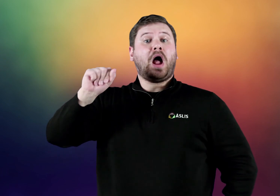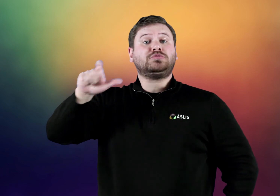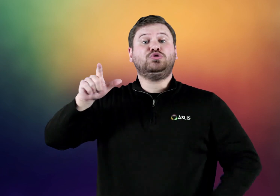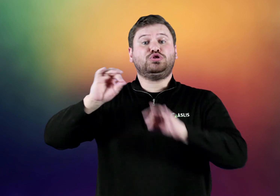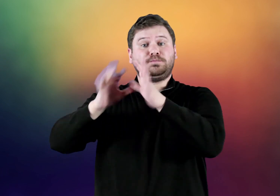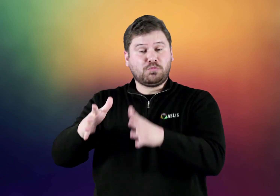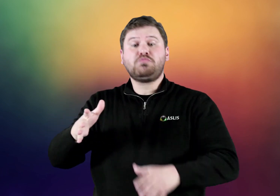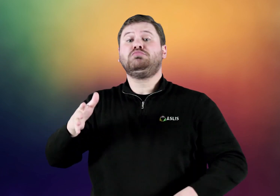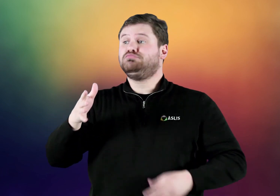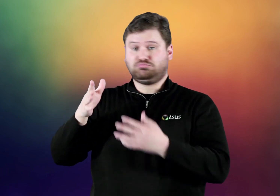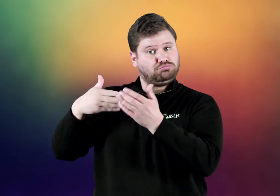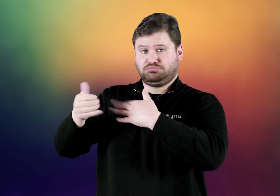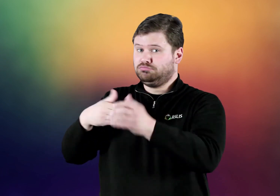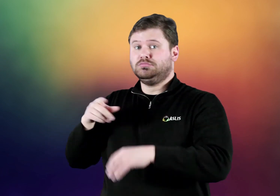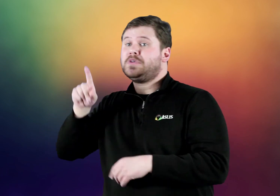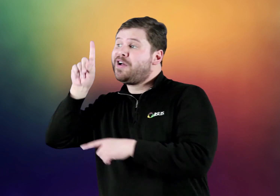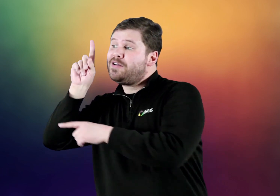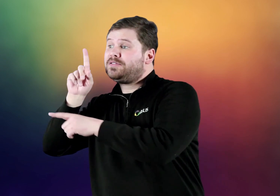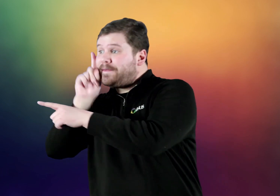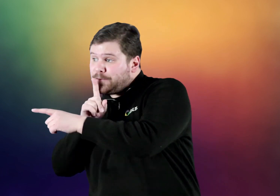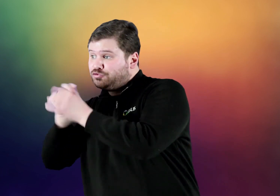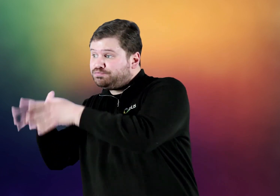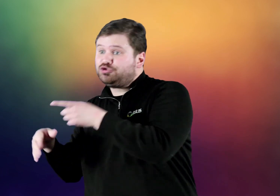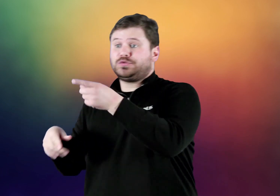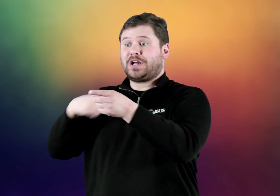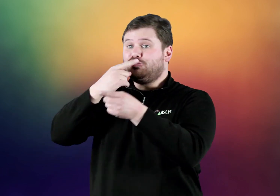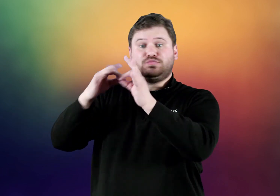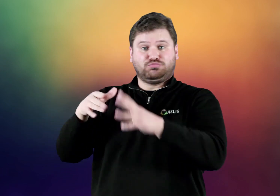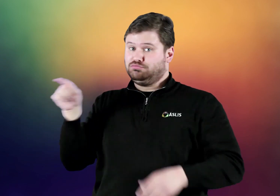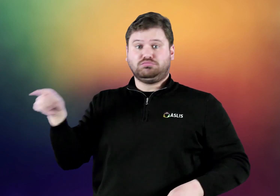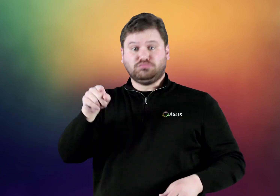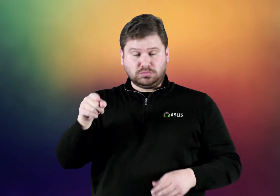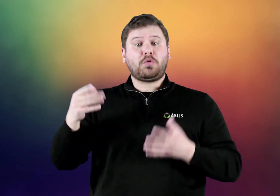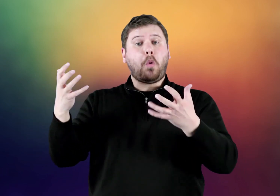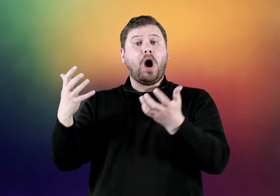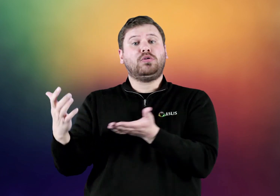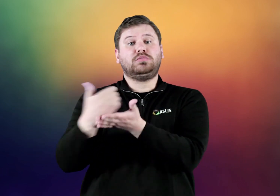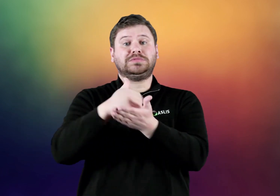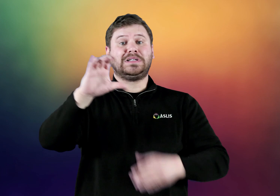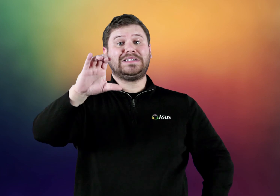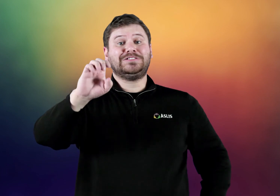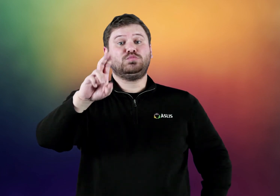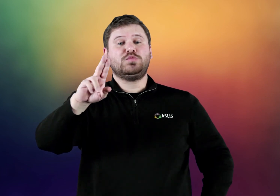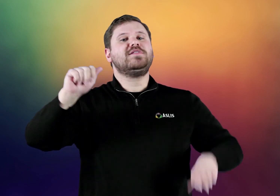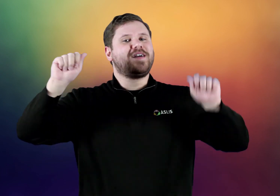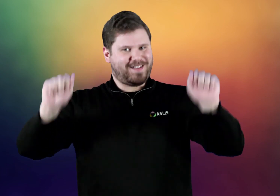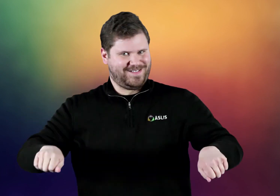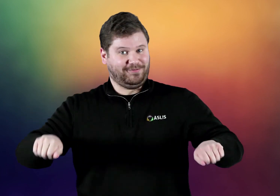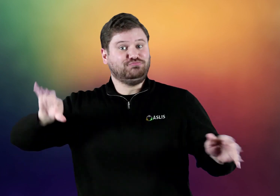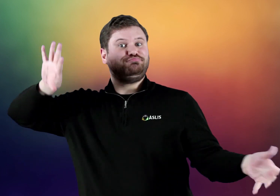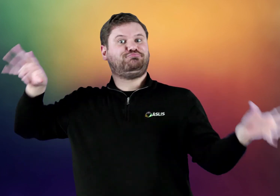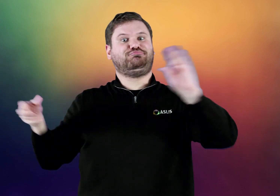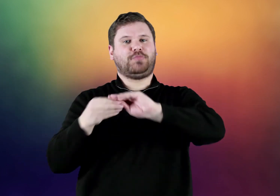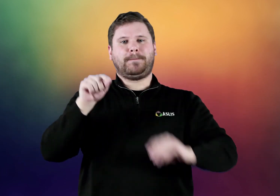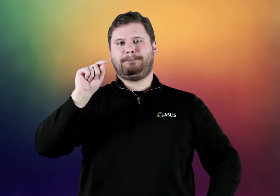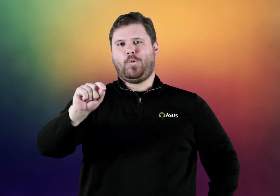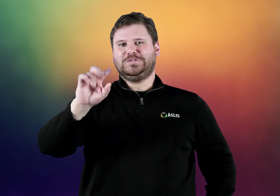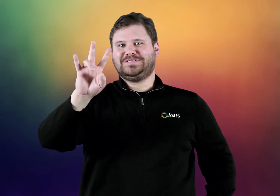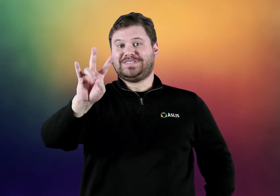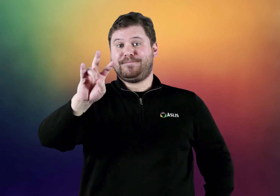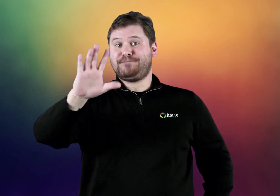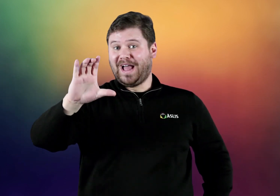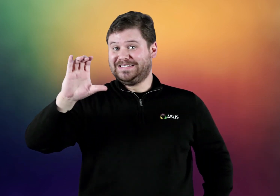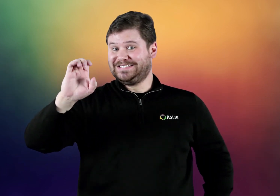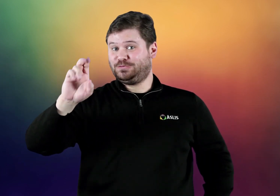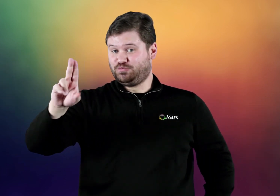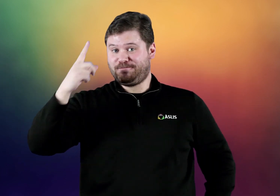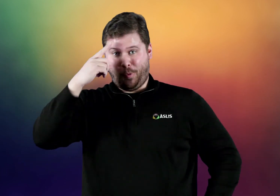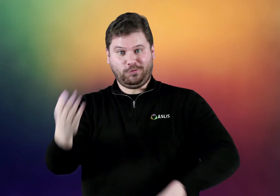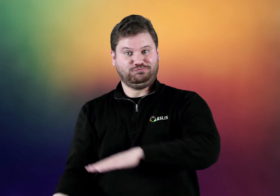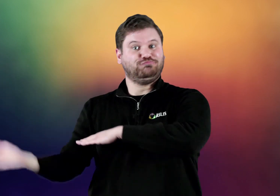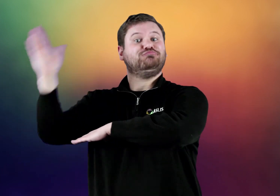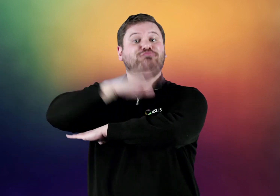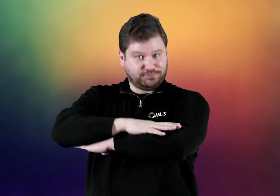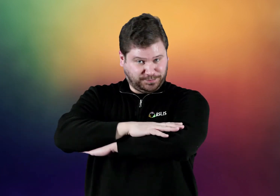ASL interpreters, Deaf or hearing, can earn CEUs at this conference - a total of .75 CEUs for all day.